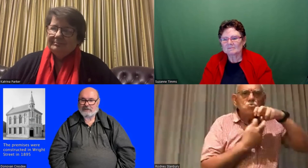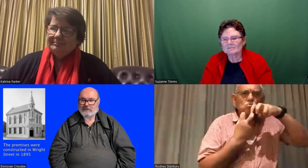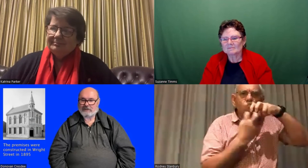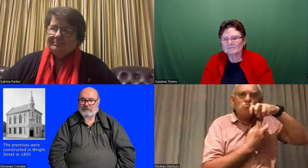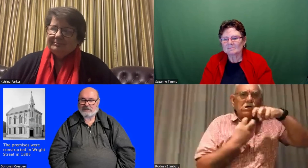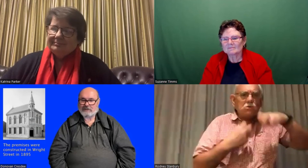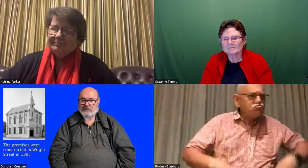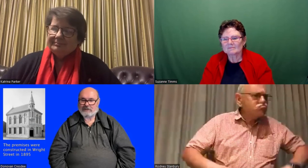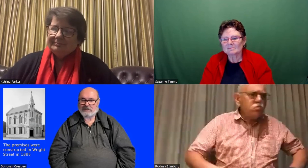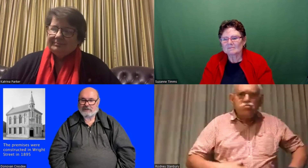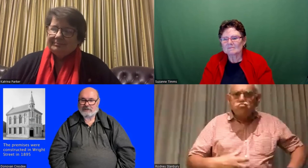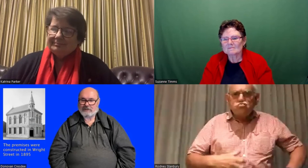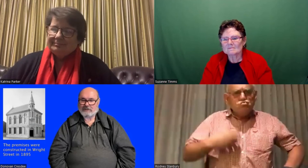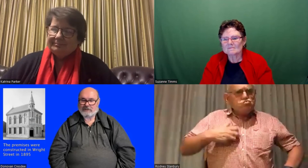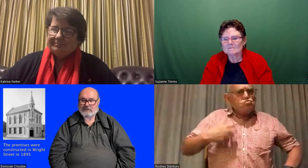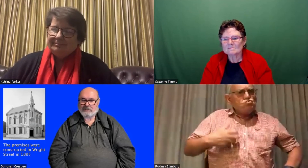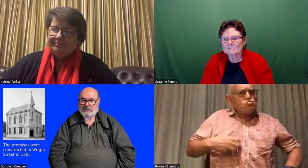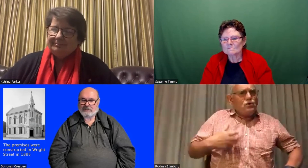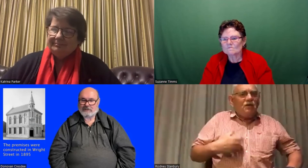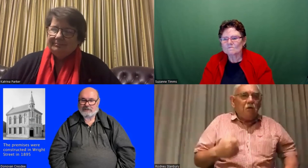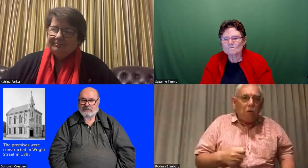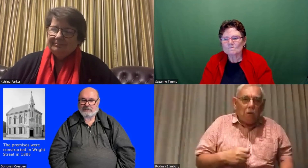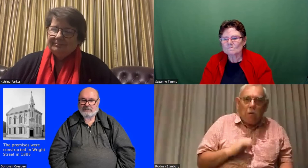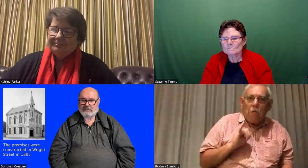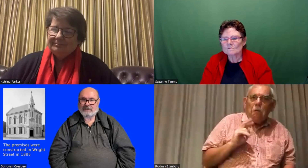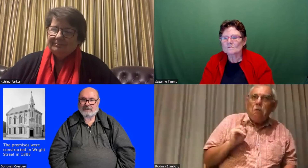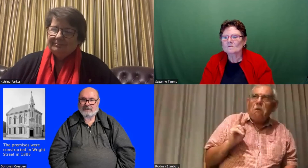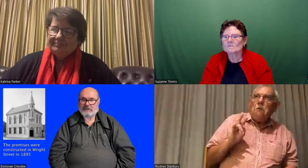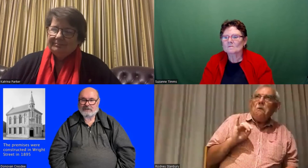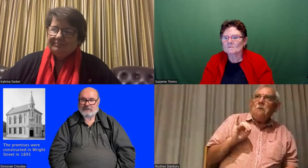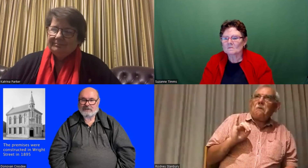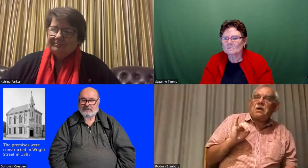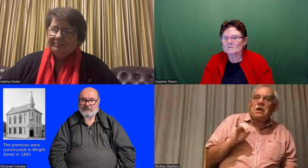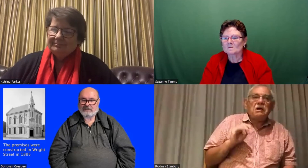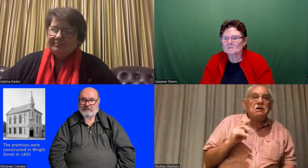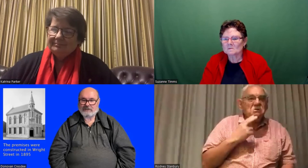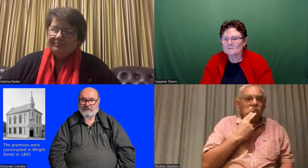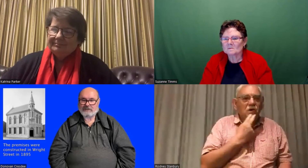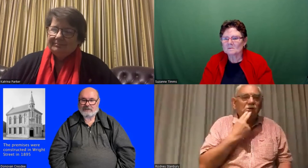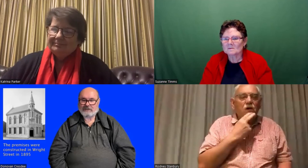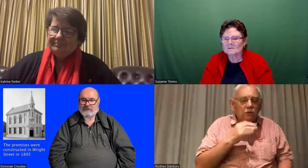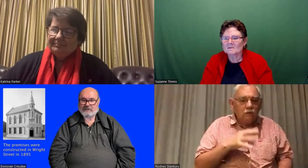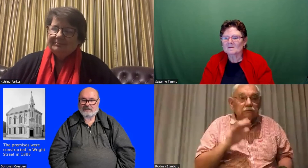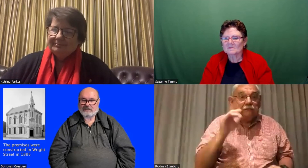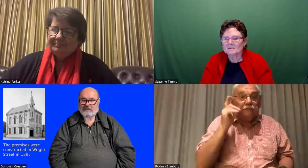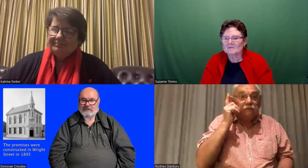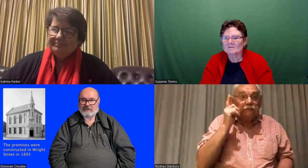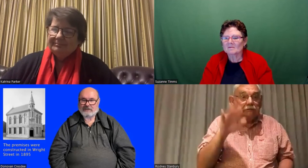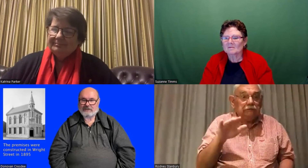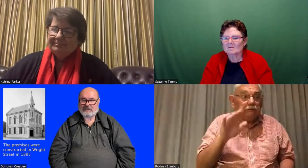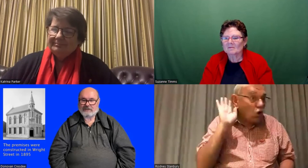with his lower jaw moving and gesticulating like that and looking quite agitated and when